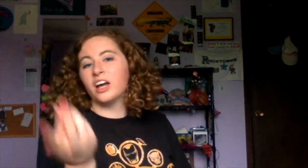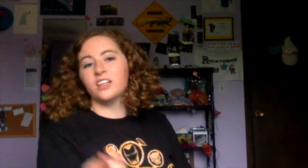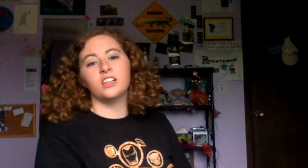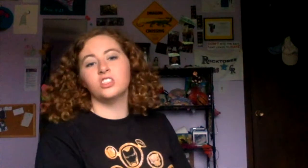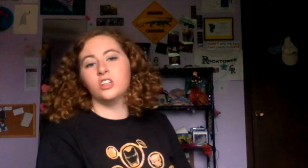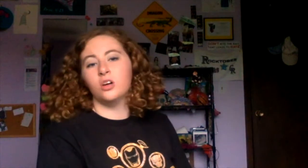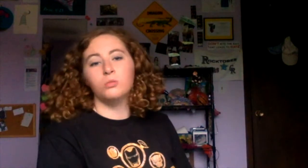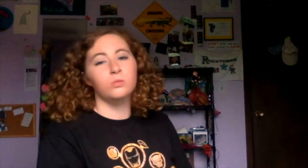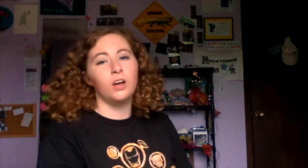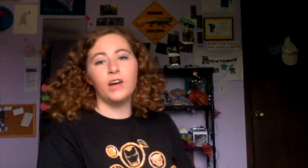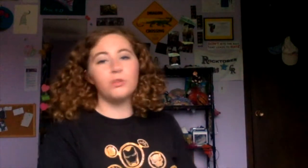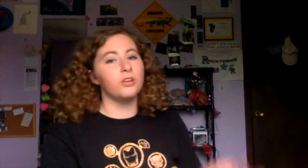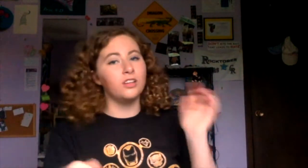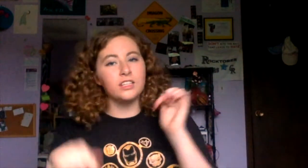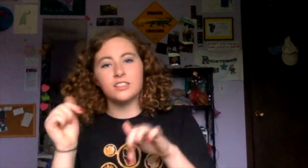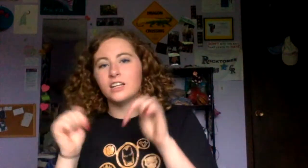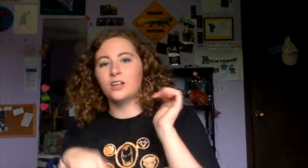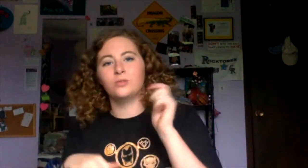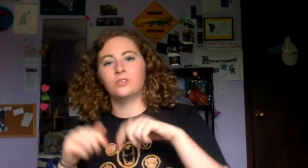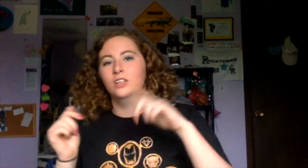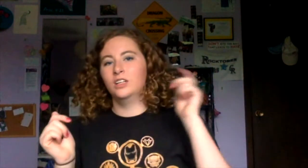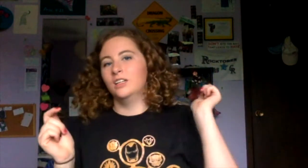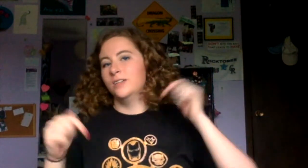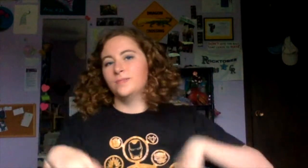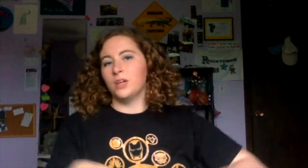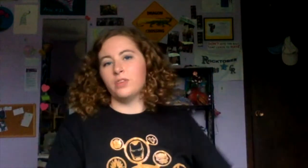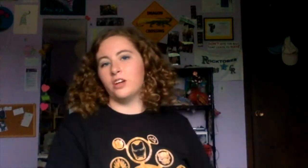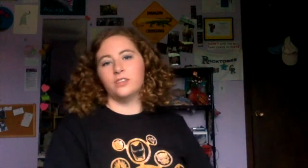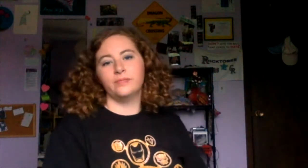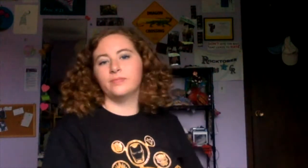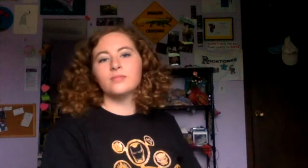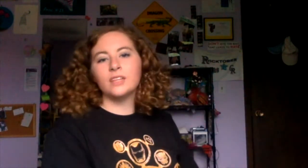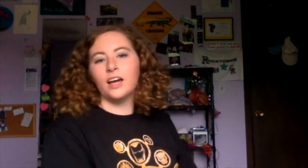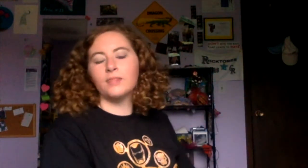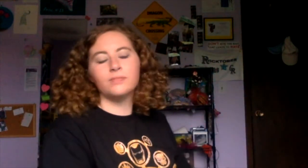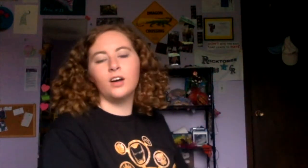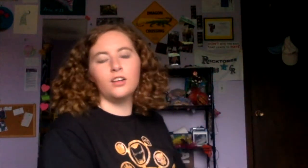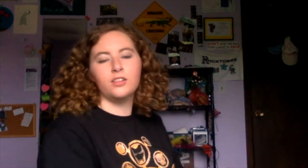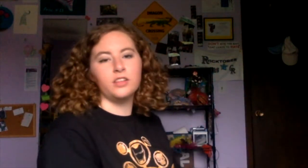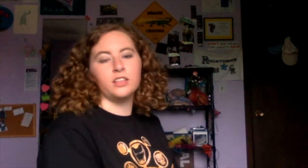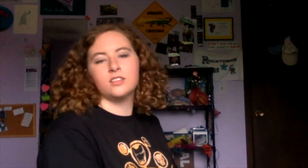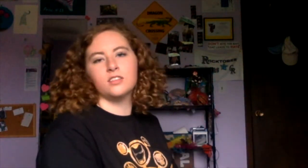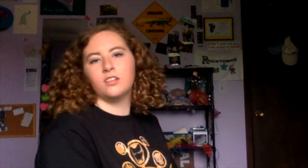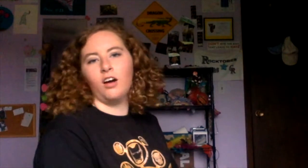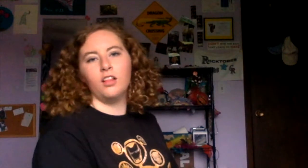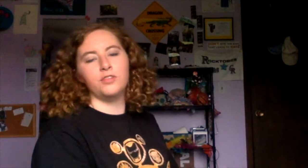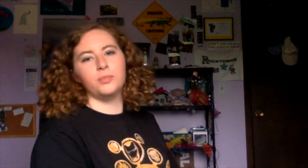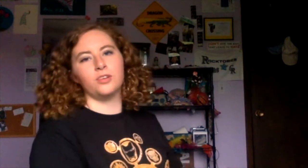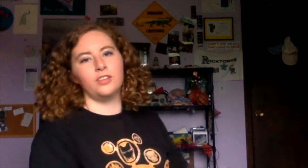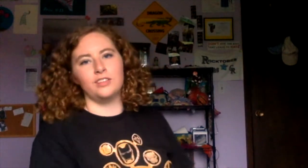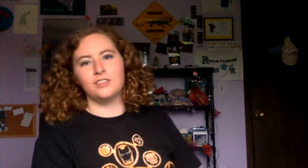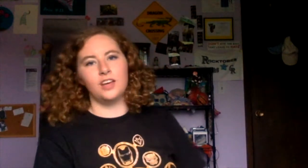I will put a list down below.